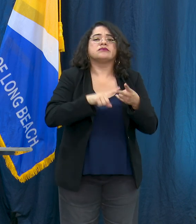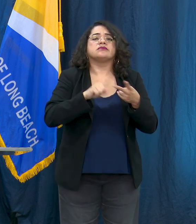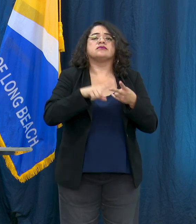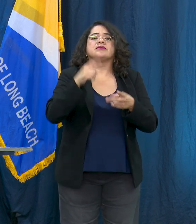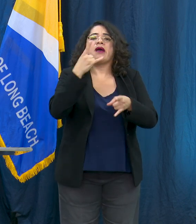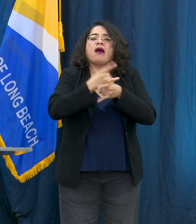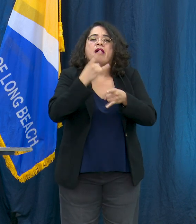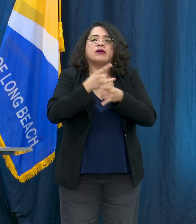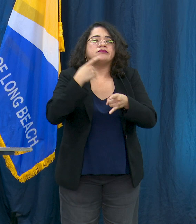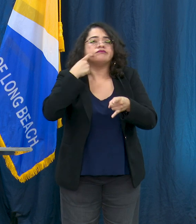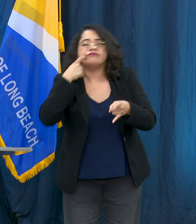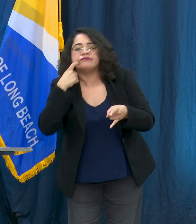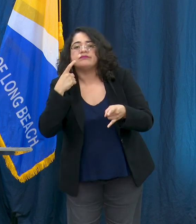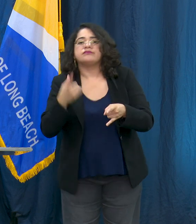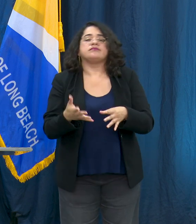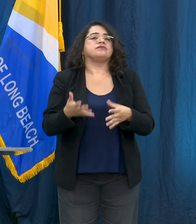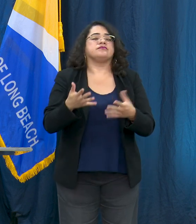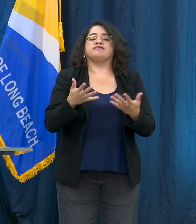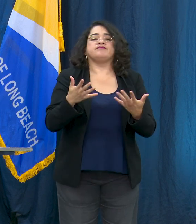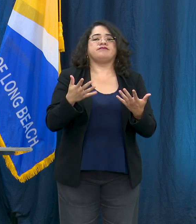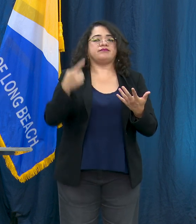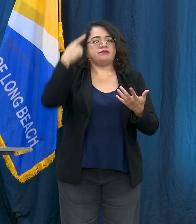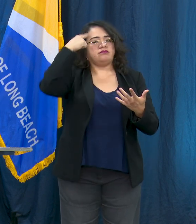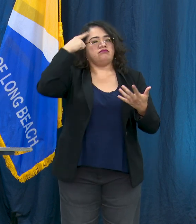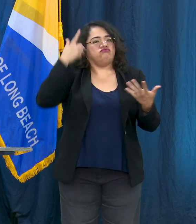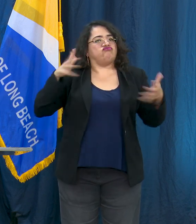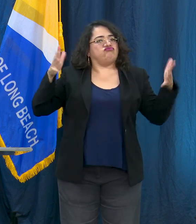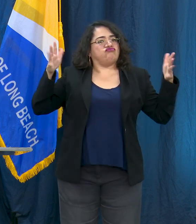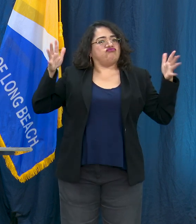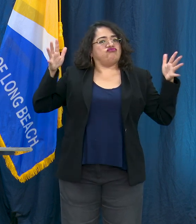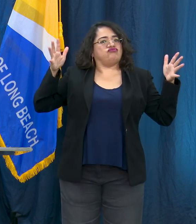interviewing people, people become homeless often because of income or loss